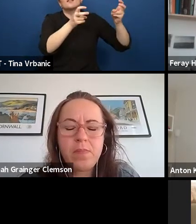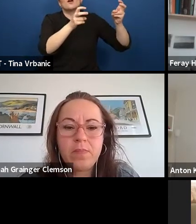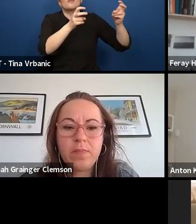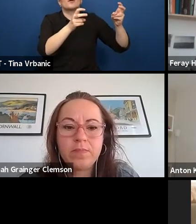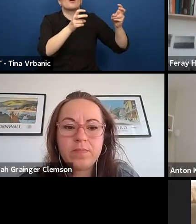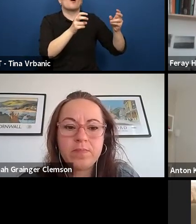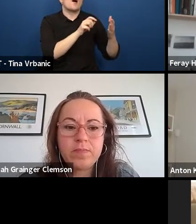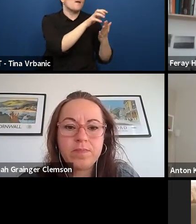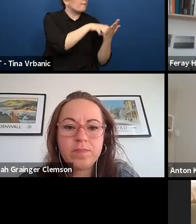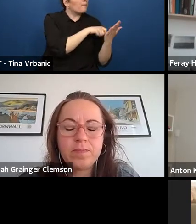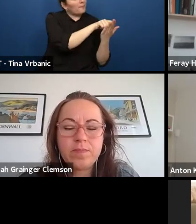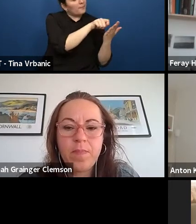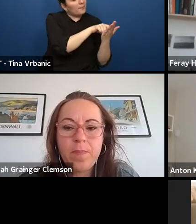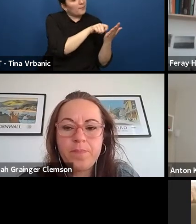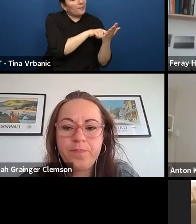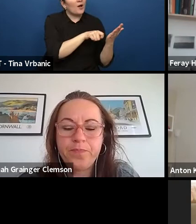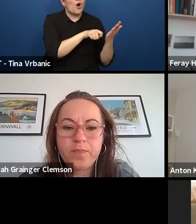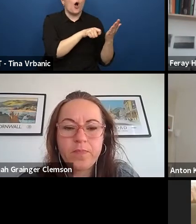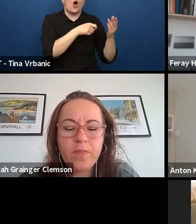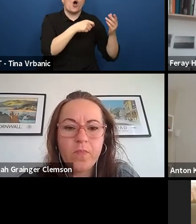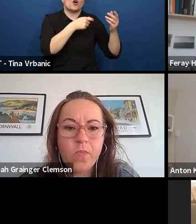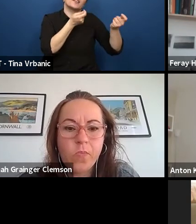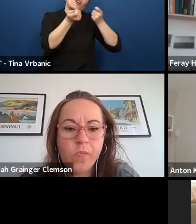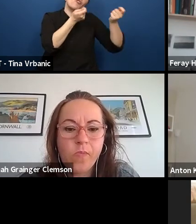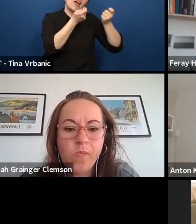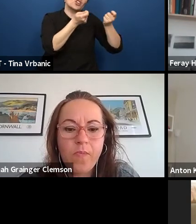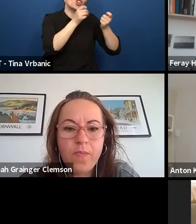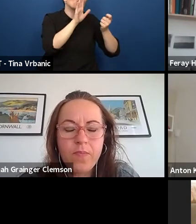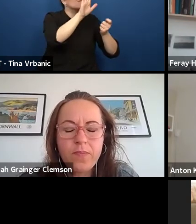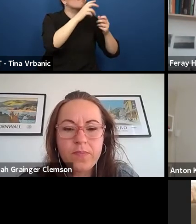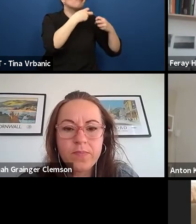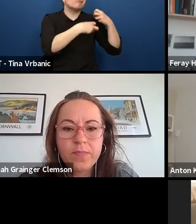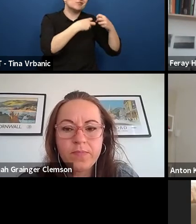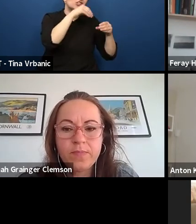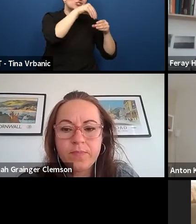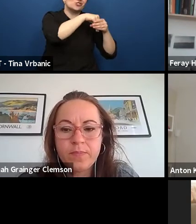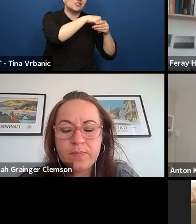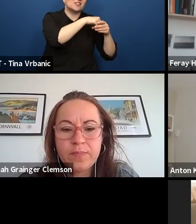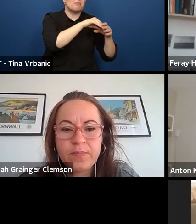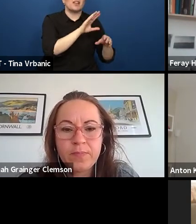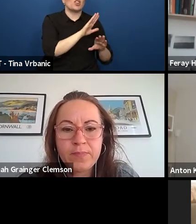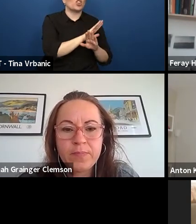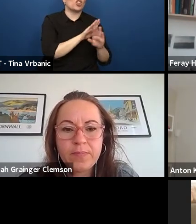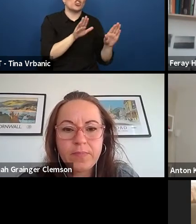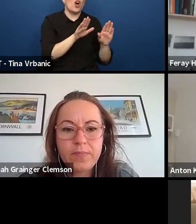issues of the director, the issues of whomever, but not exactly the audience.